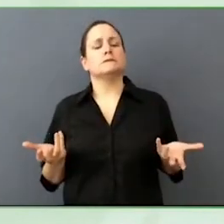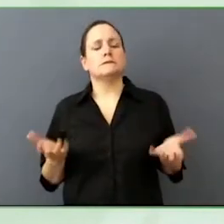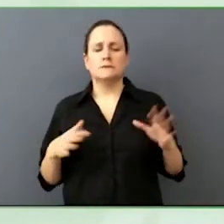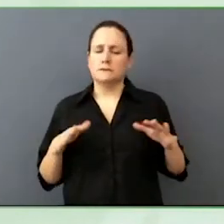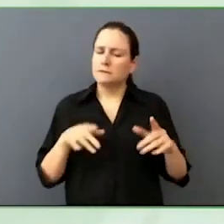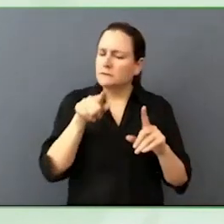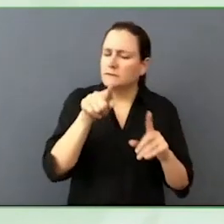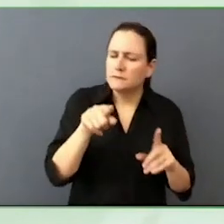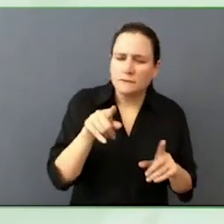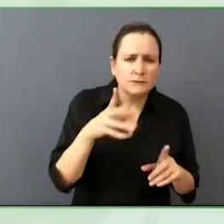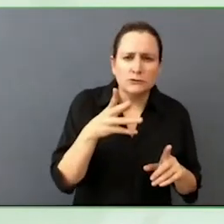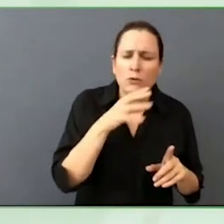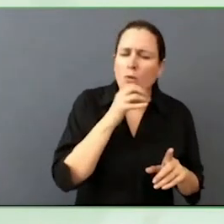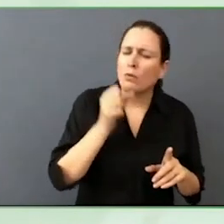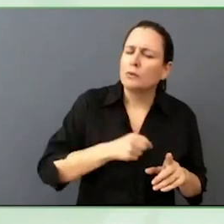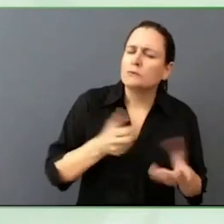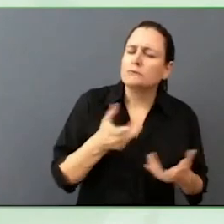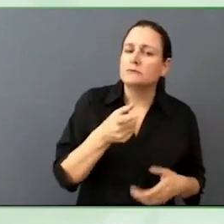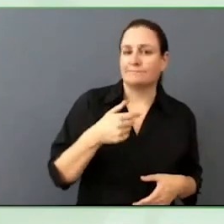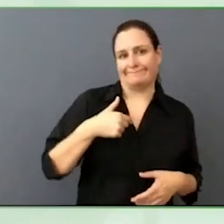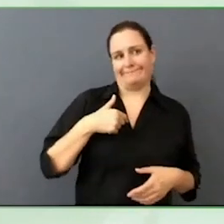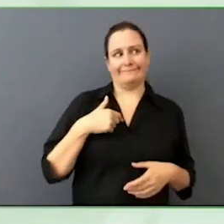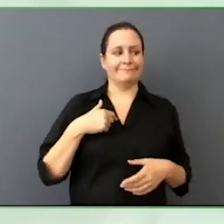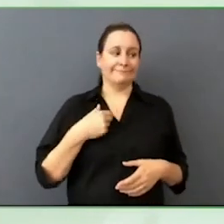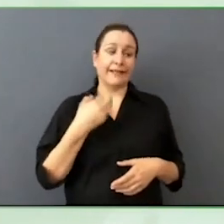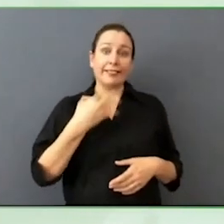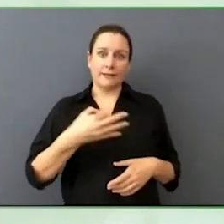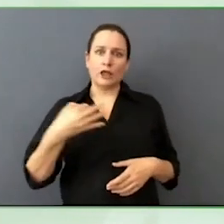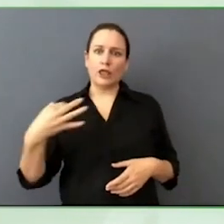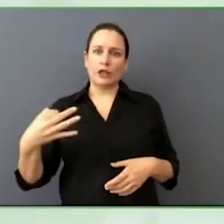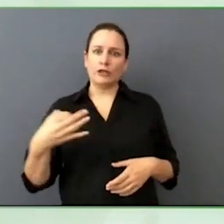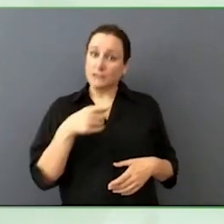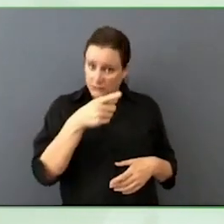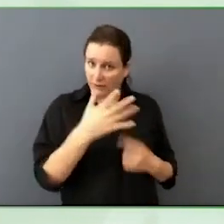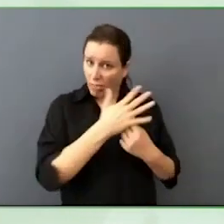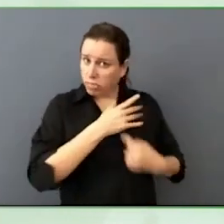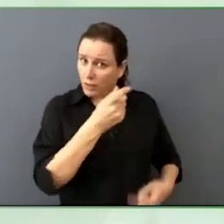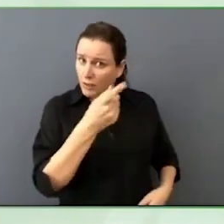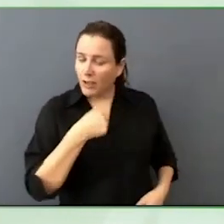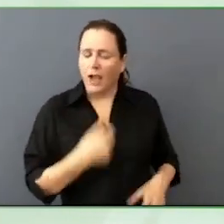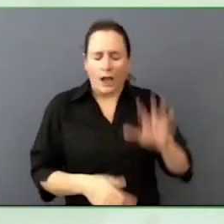An indiscreet question, but OK. Especially to ask another woman, wow!